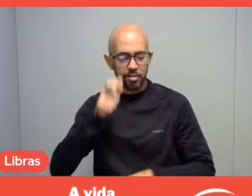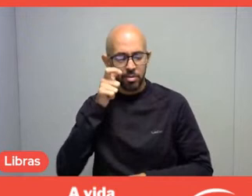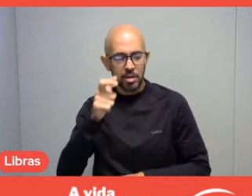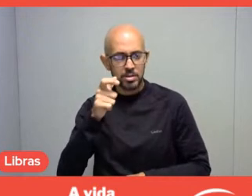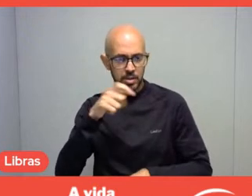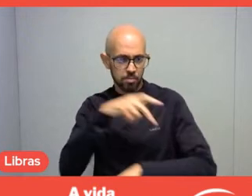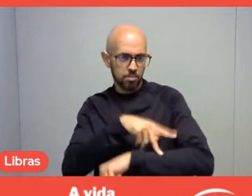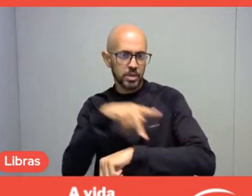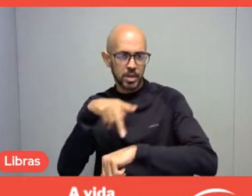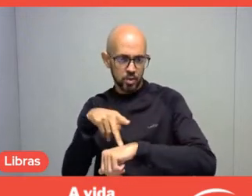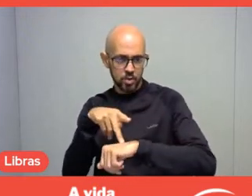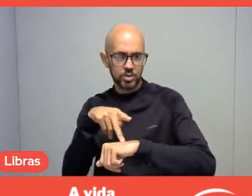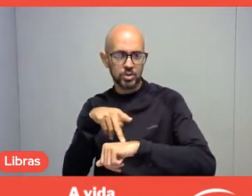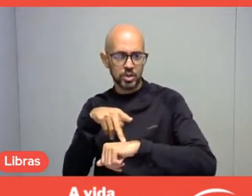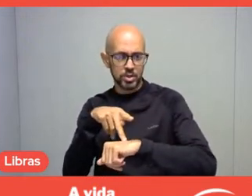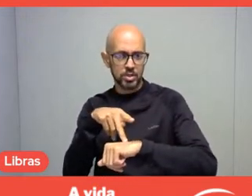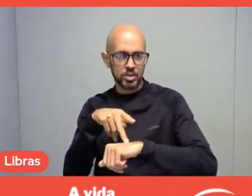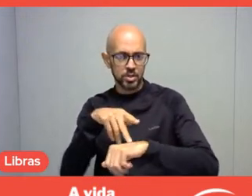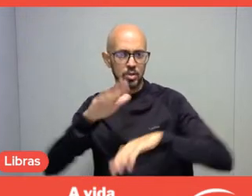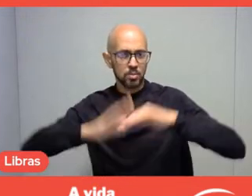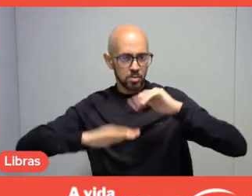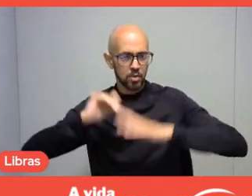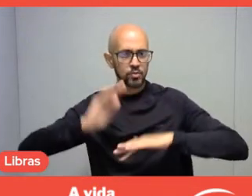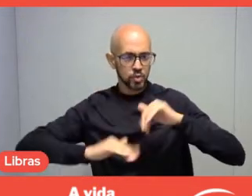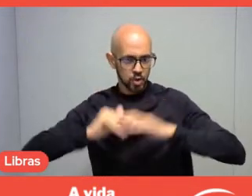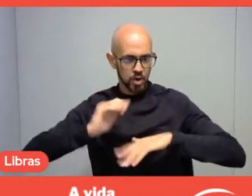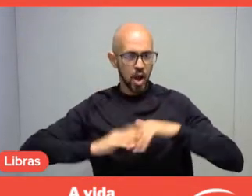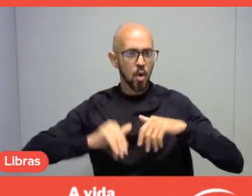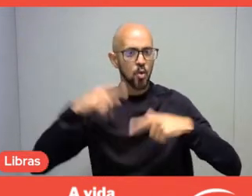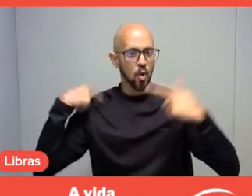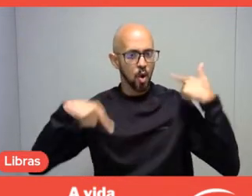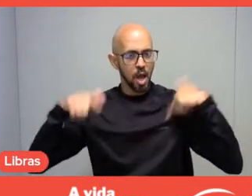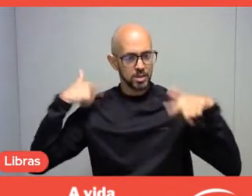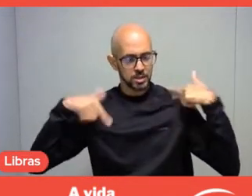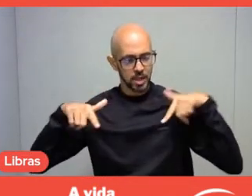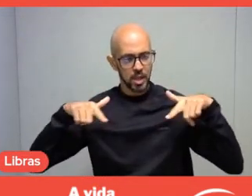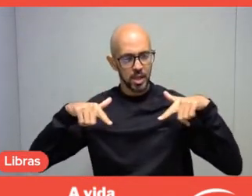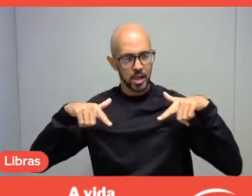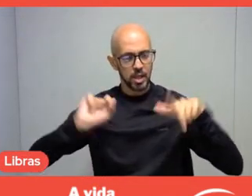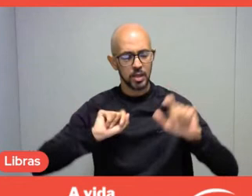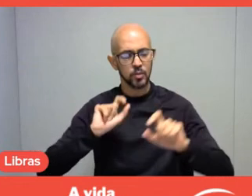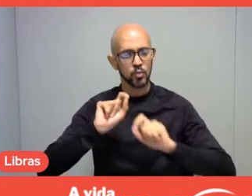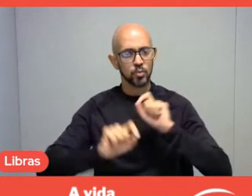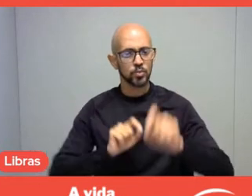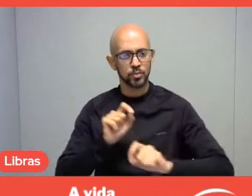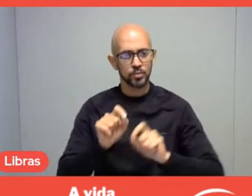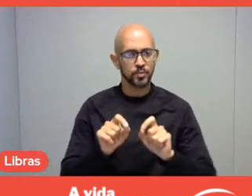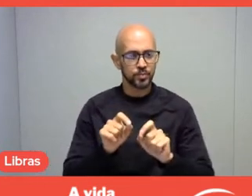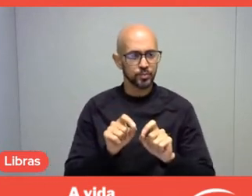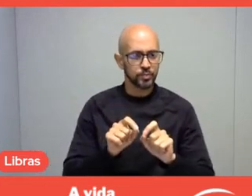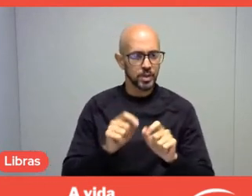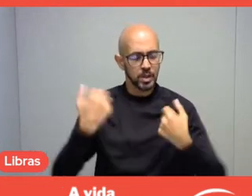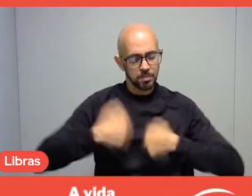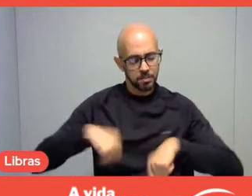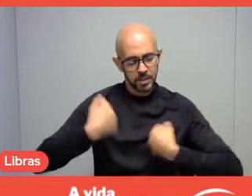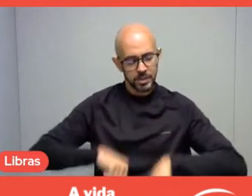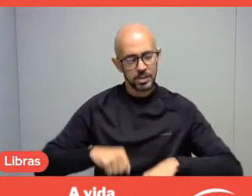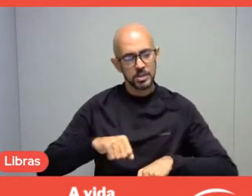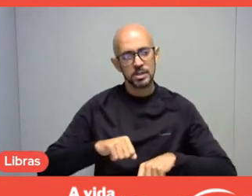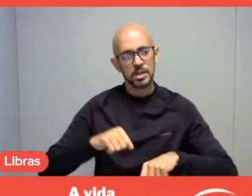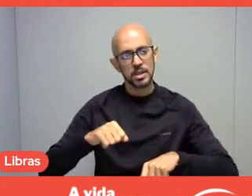and that leisure professionals, should be concerned about that.